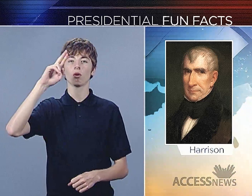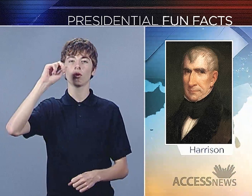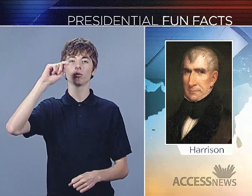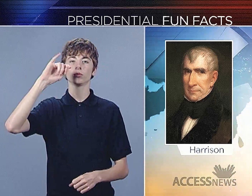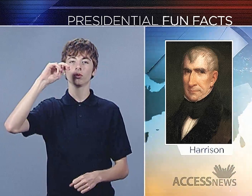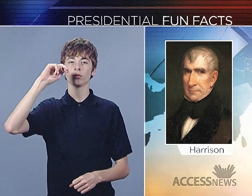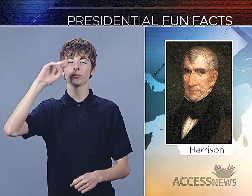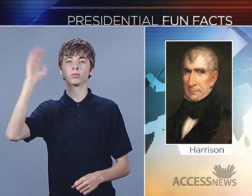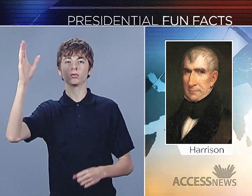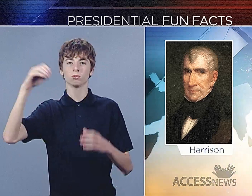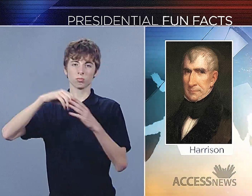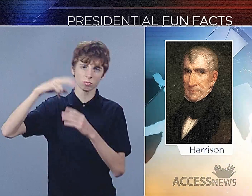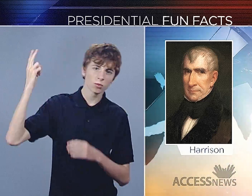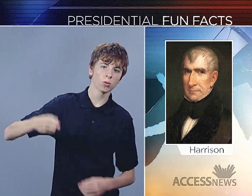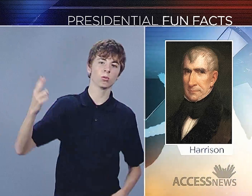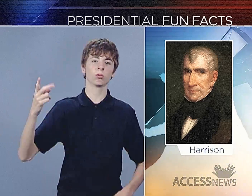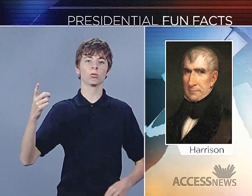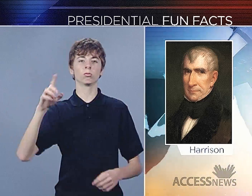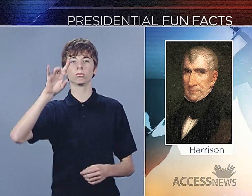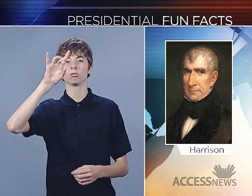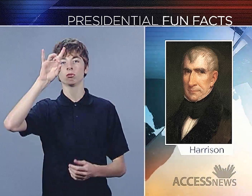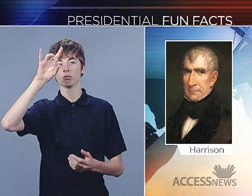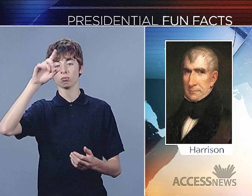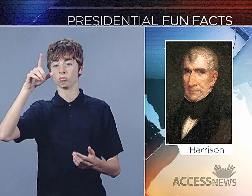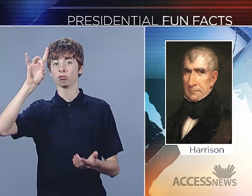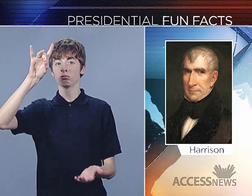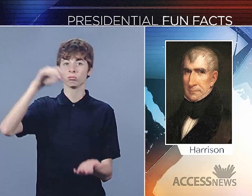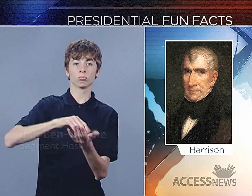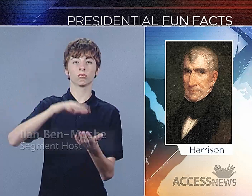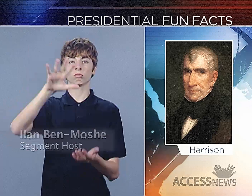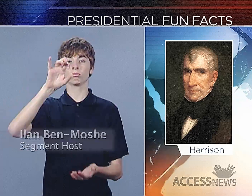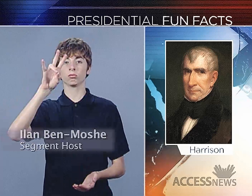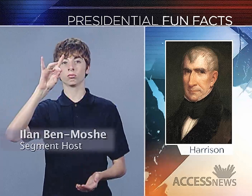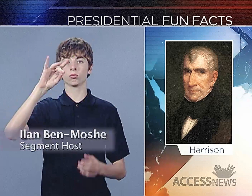for the longest inauguration speech in history.